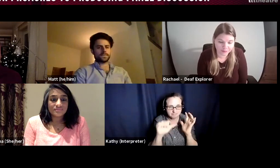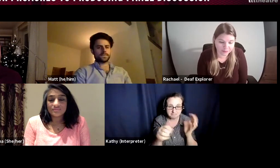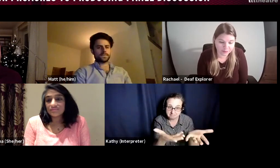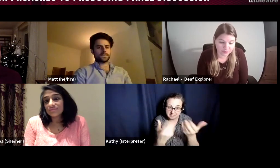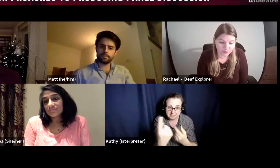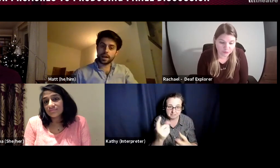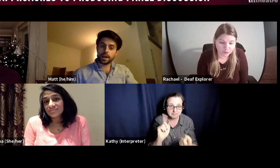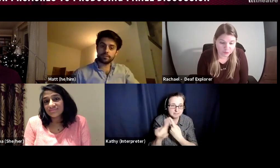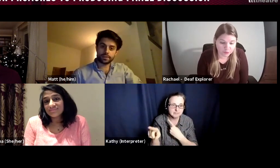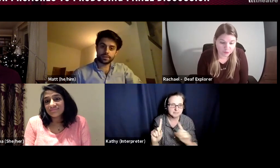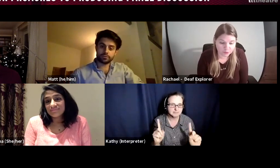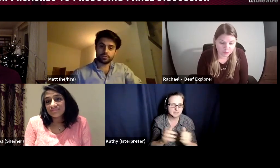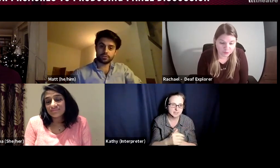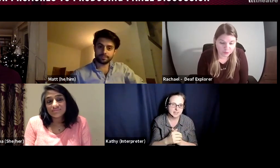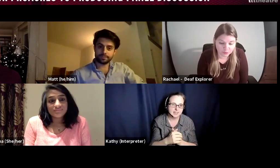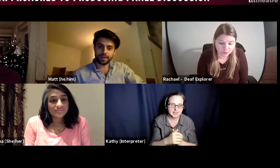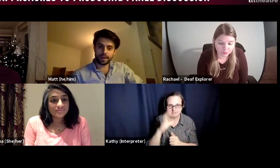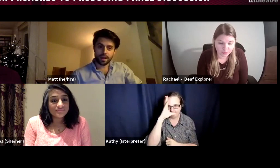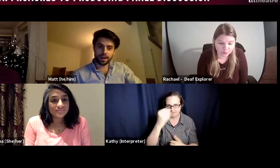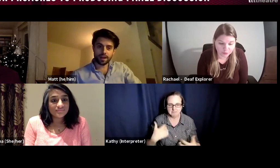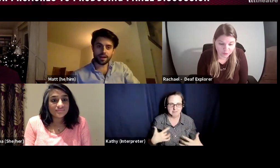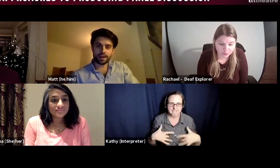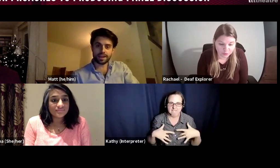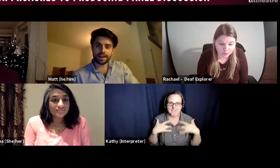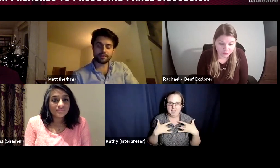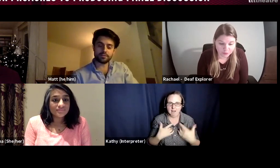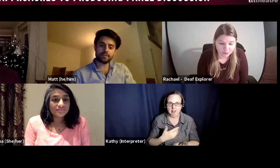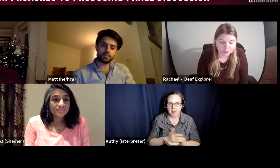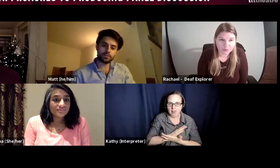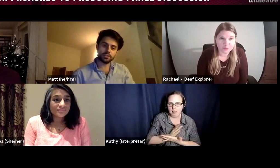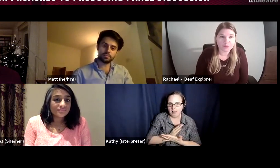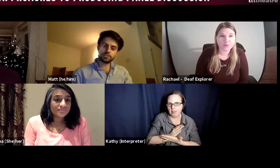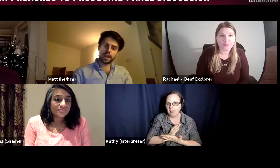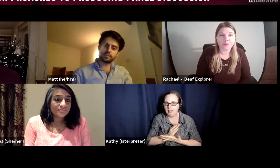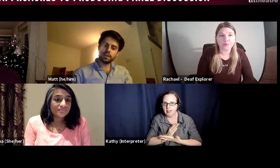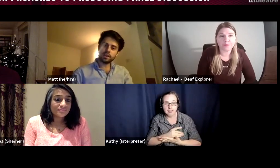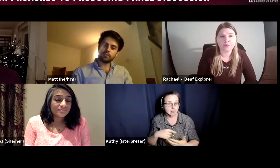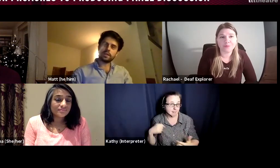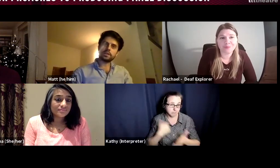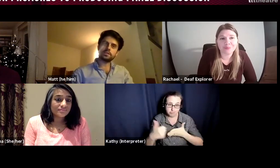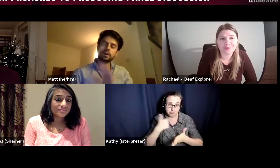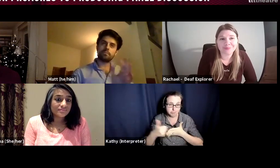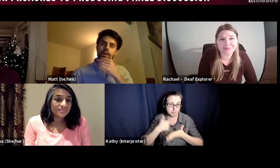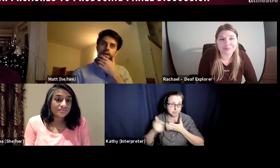I have these feelings all the time! I have never produced a project which at some point